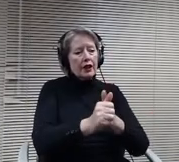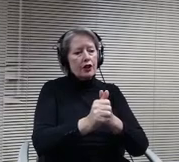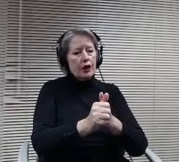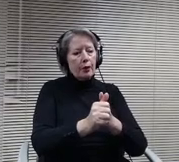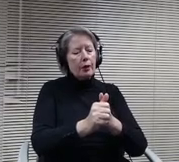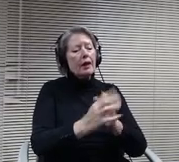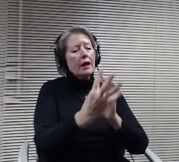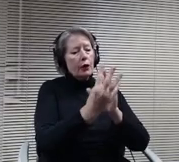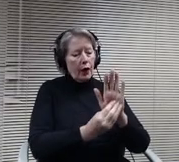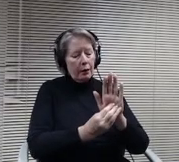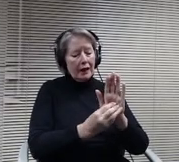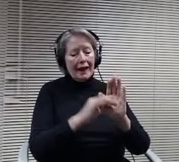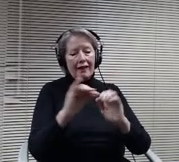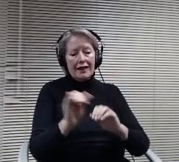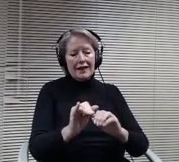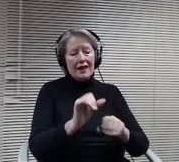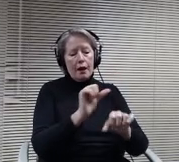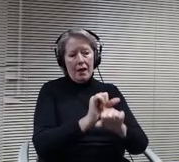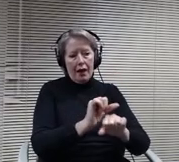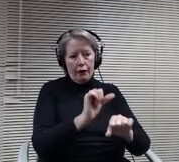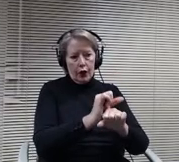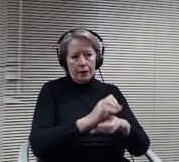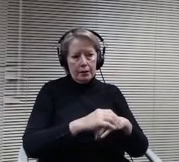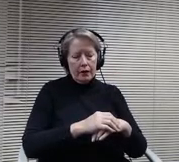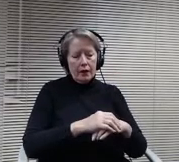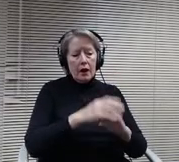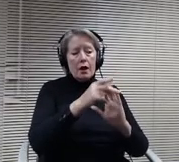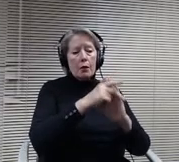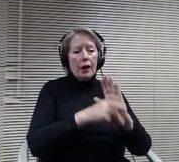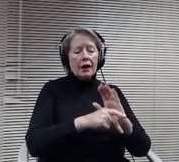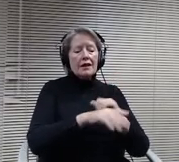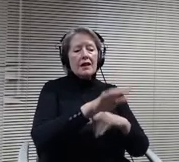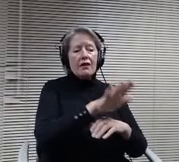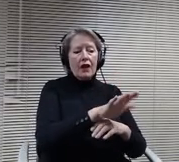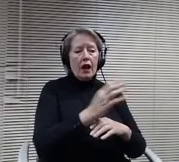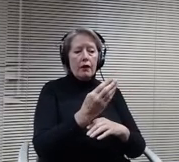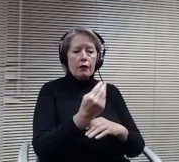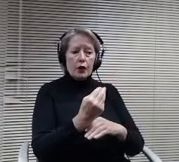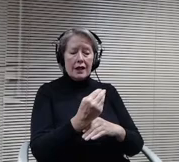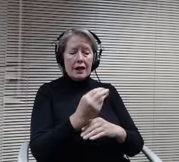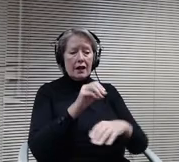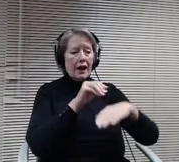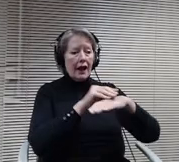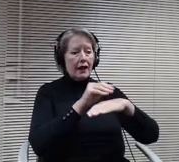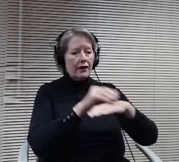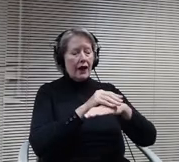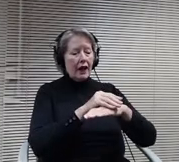For policy 514, I advised the board to include bias related incidents into the definition of